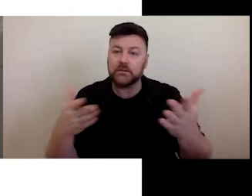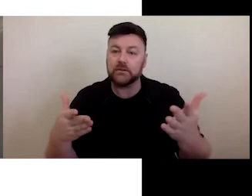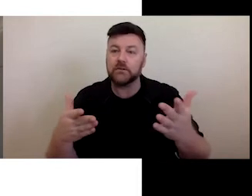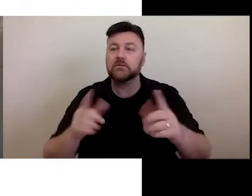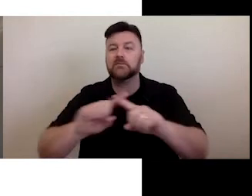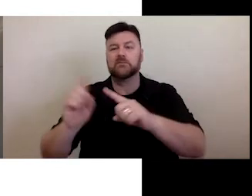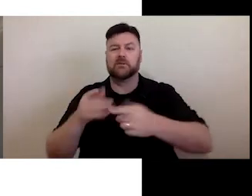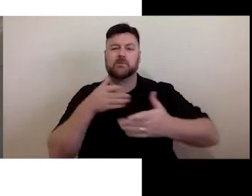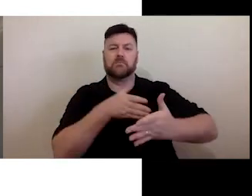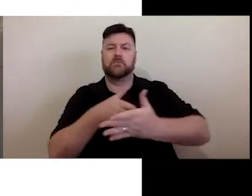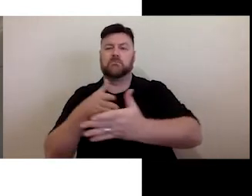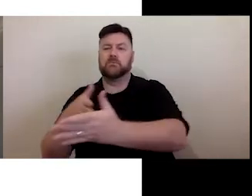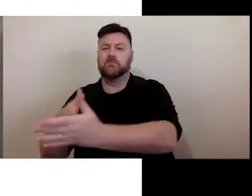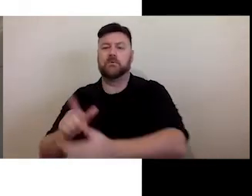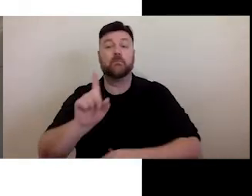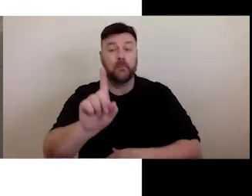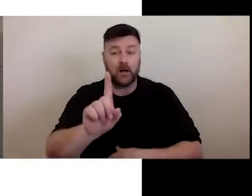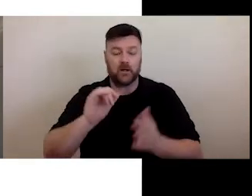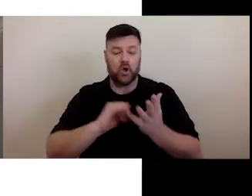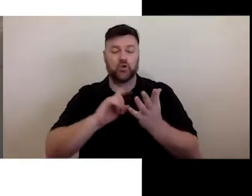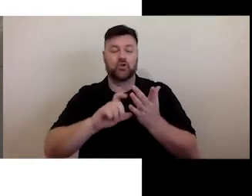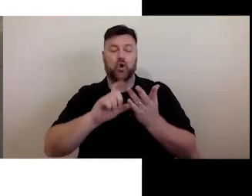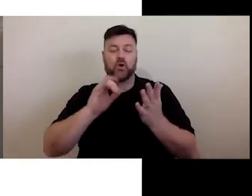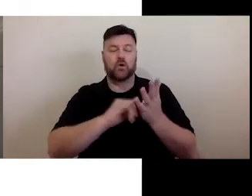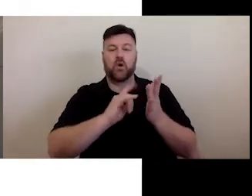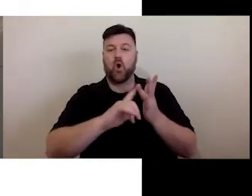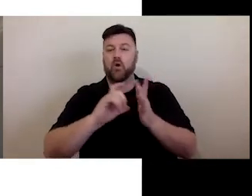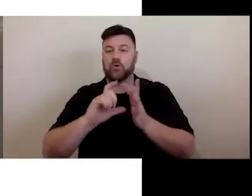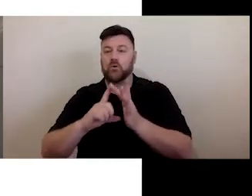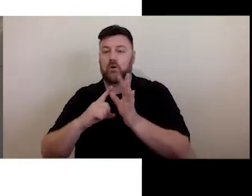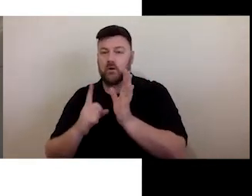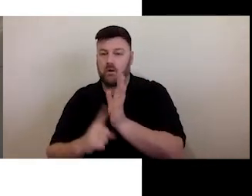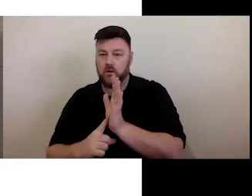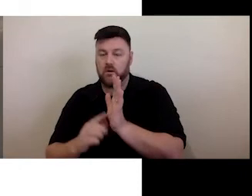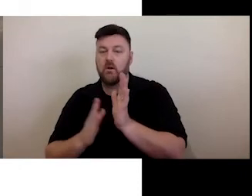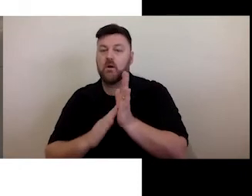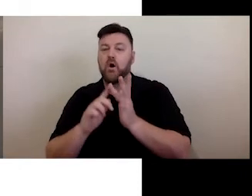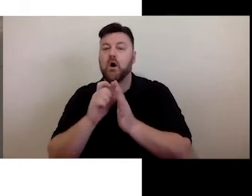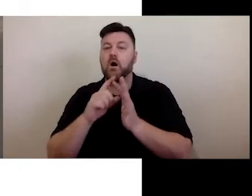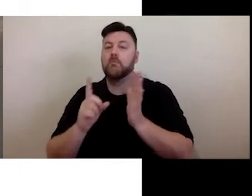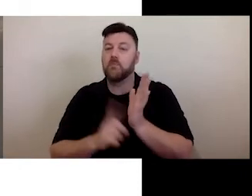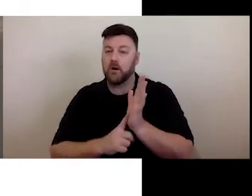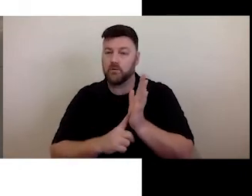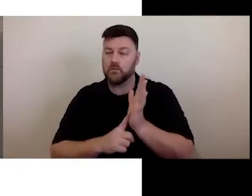The social model of disability believes that all of